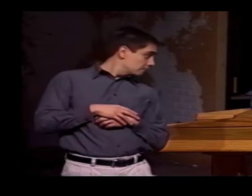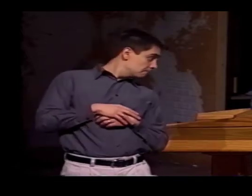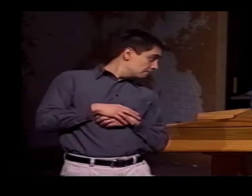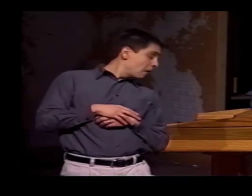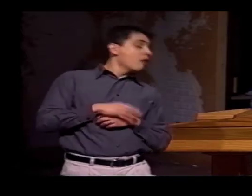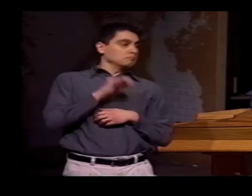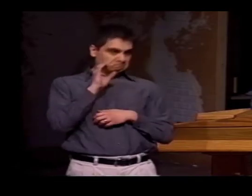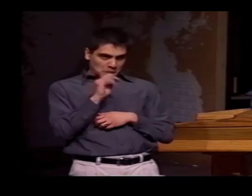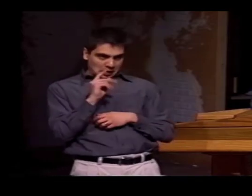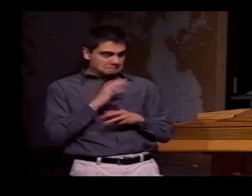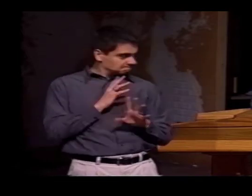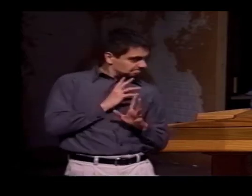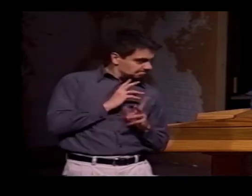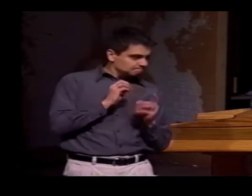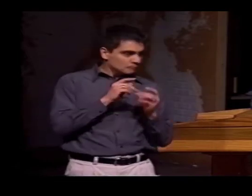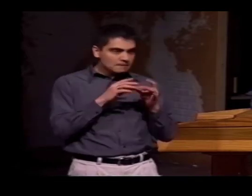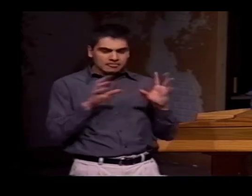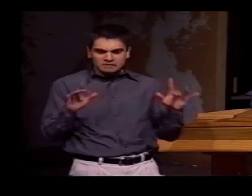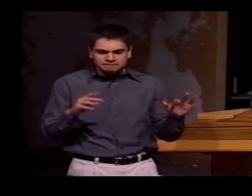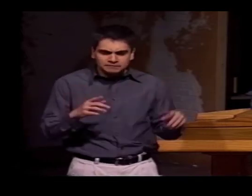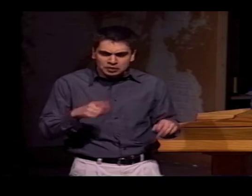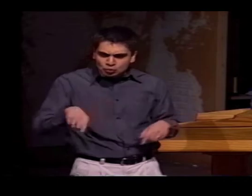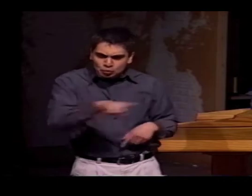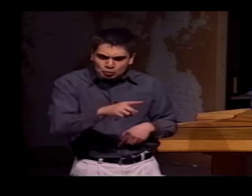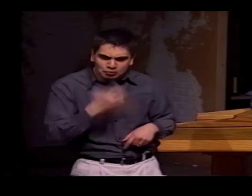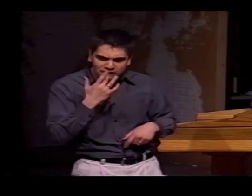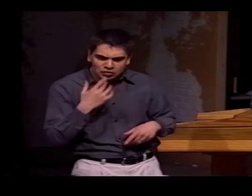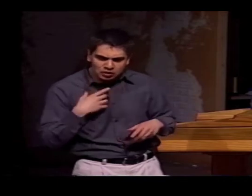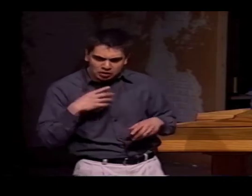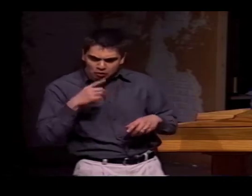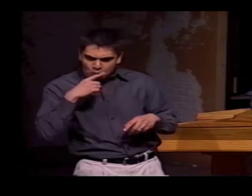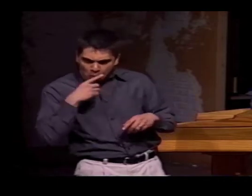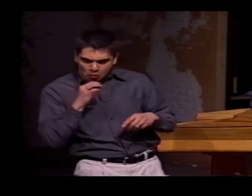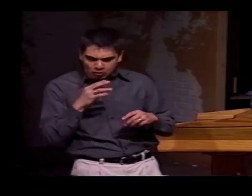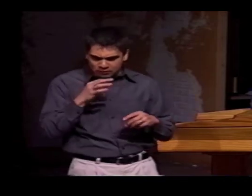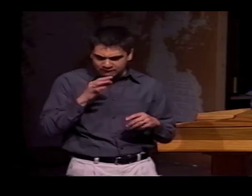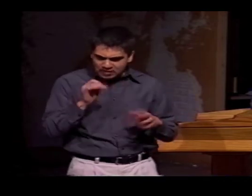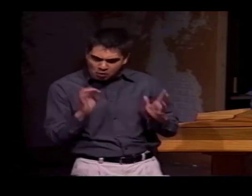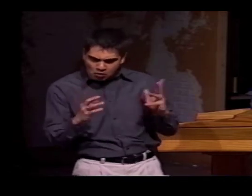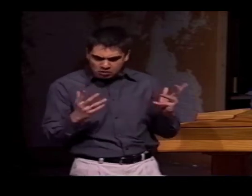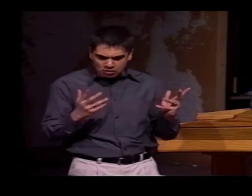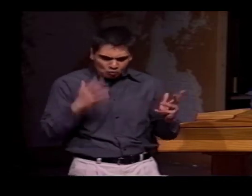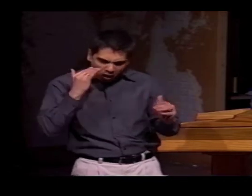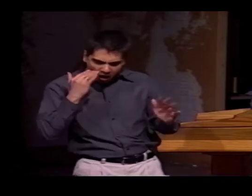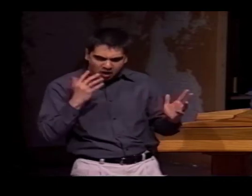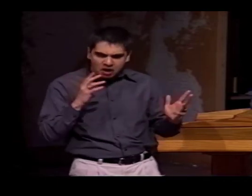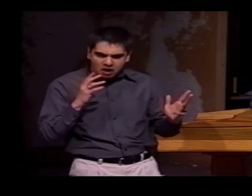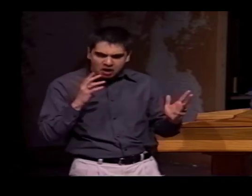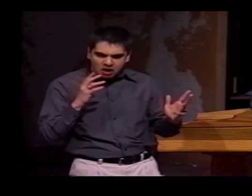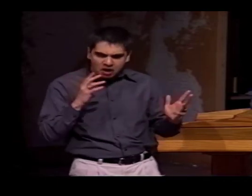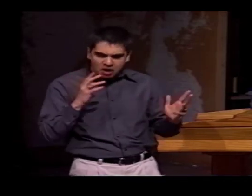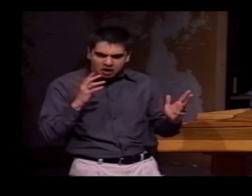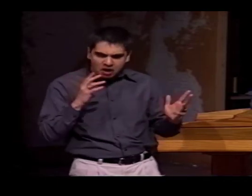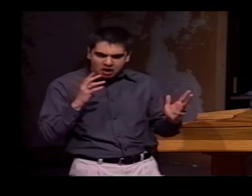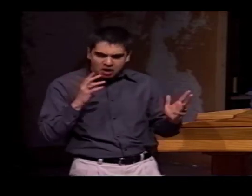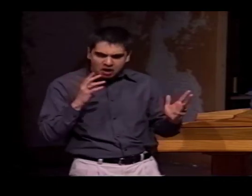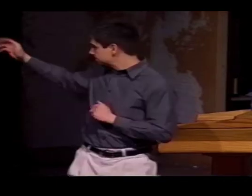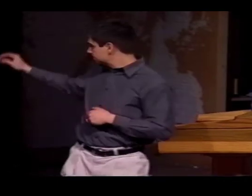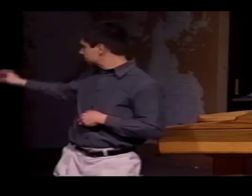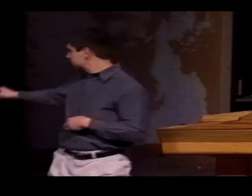AND WE'D CHECK BACK WITH EACH OTHER AND... THEN THE INTERVIEWER WOULD START AGAIN WITH THE QUESTIONING